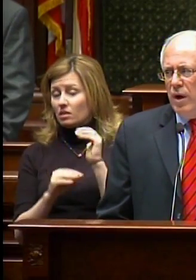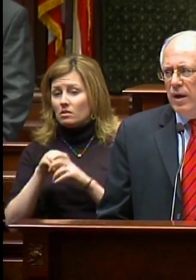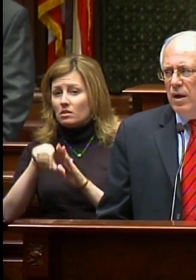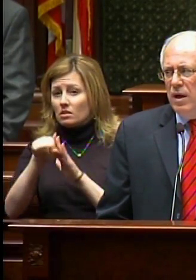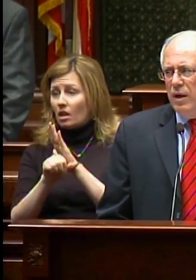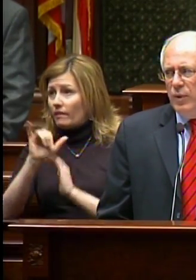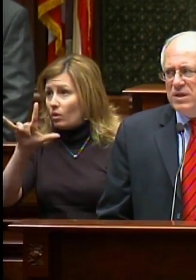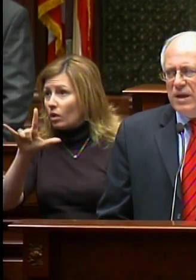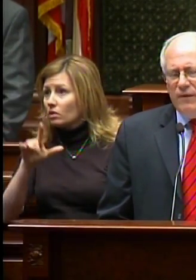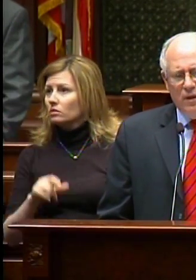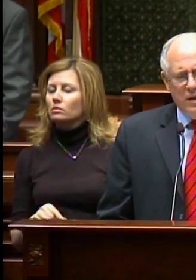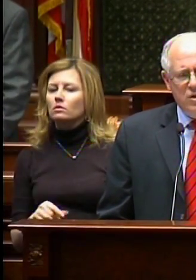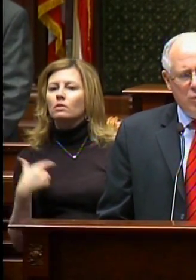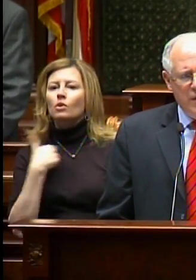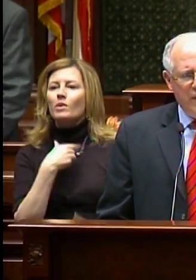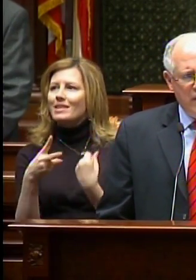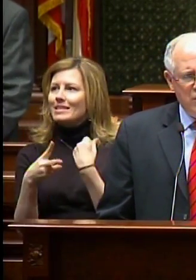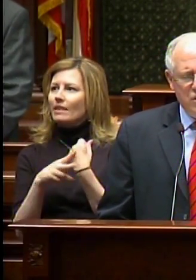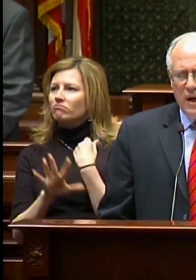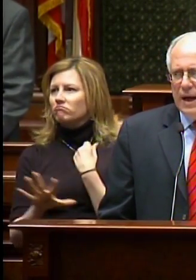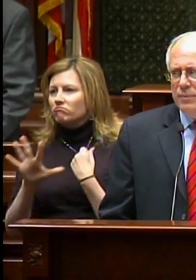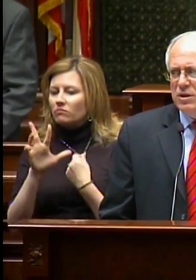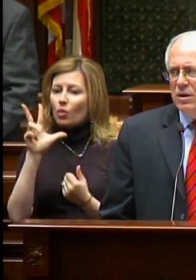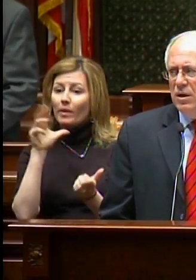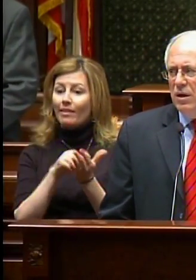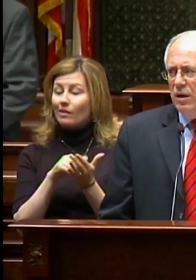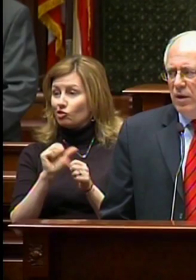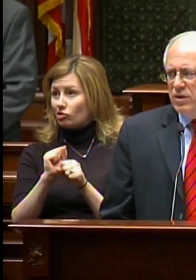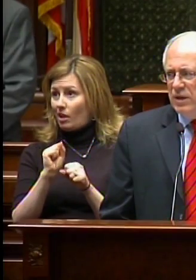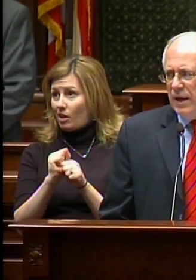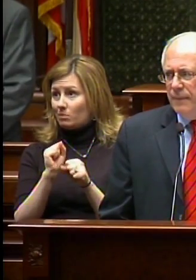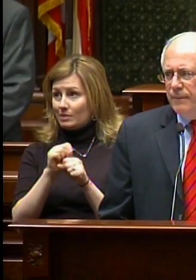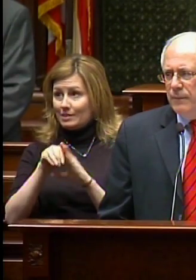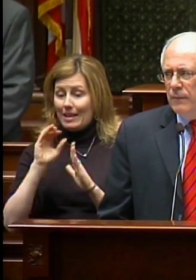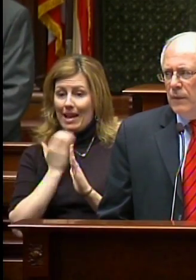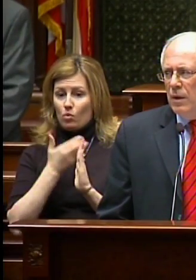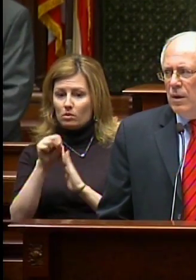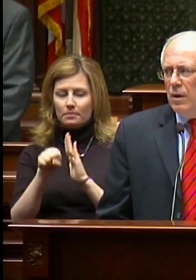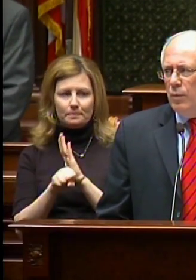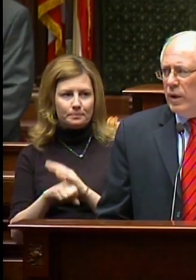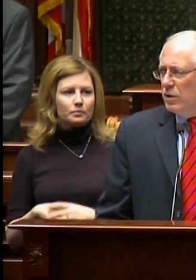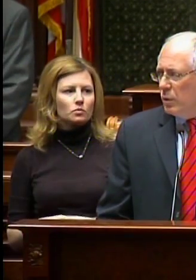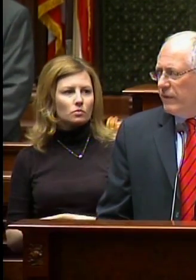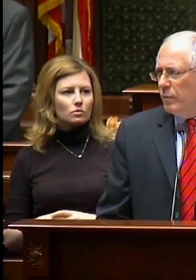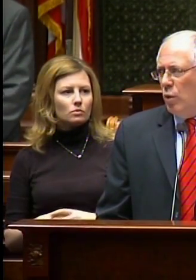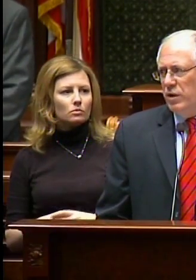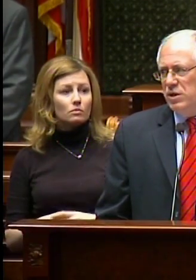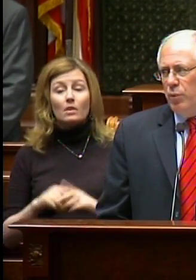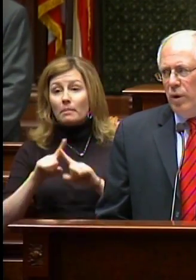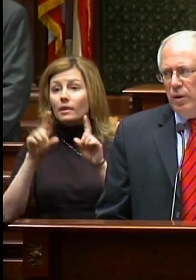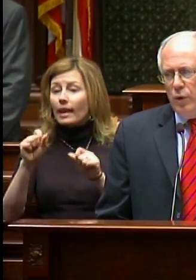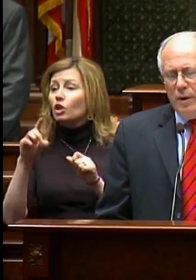And we saved at least 3,000 jobs in our state. But we can do even more to support Illinois